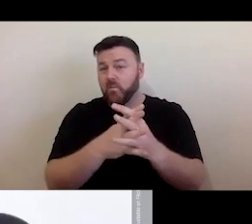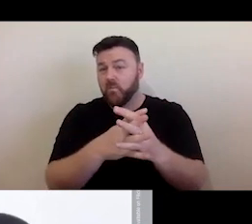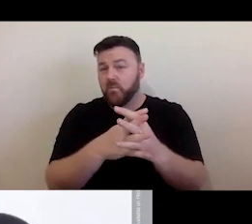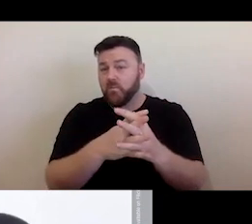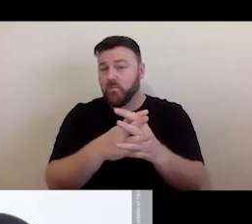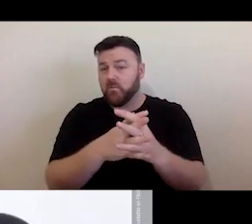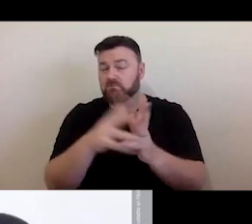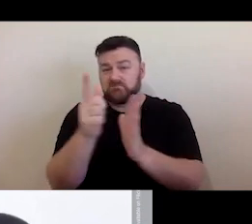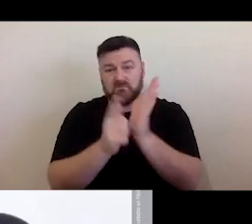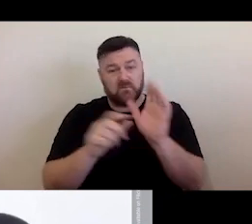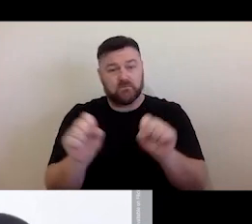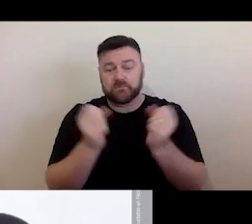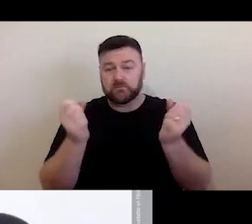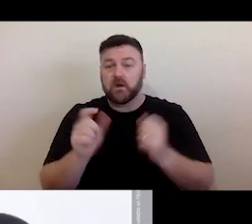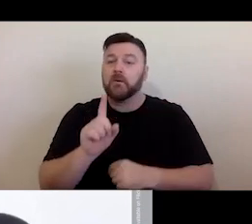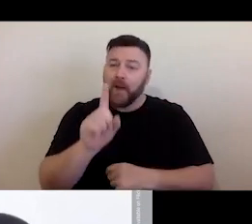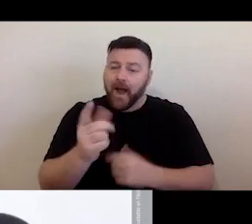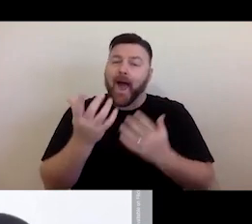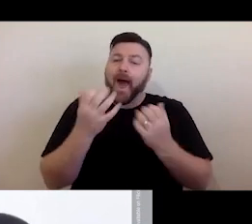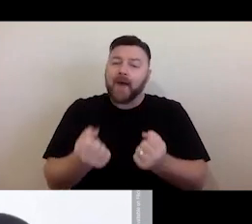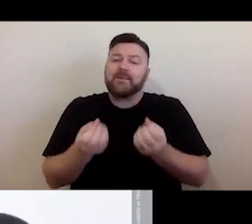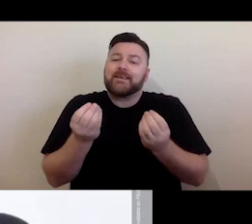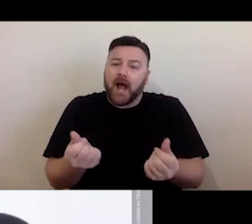the - in the Copyright Act that allow people to make certain types